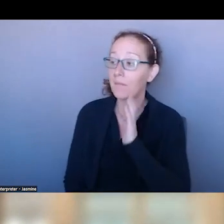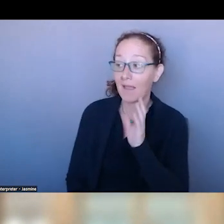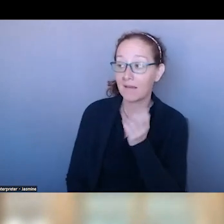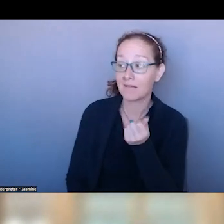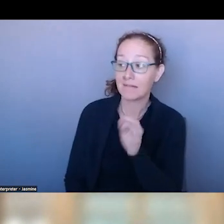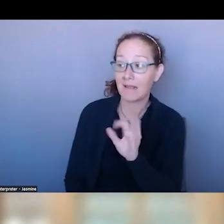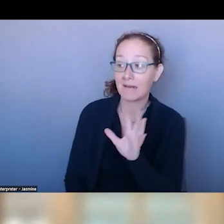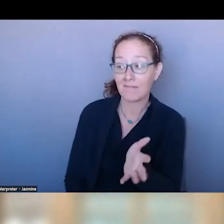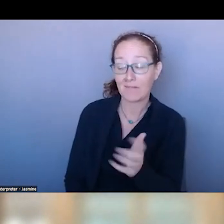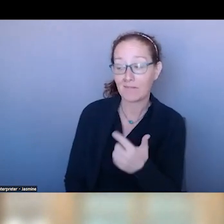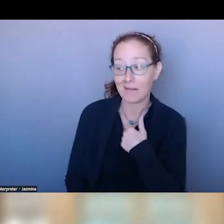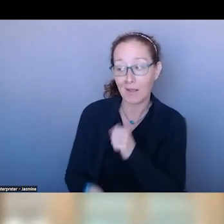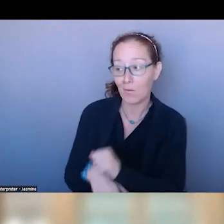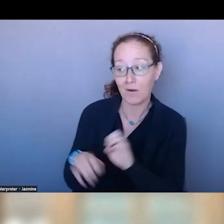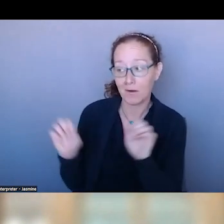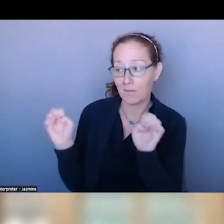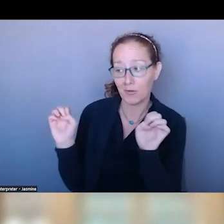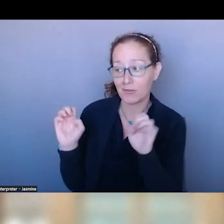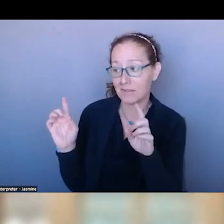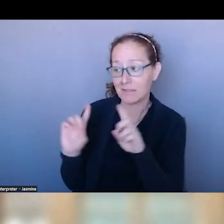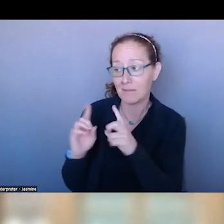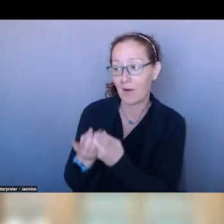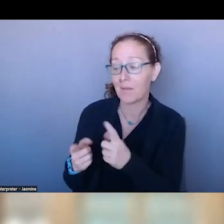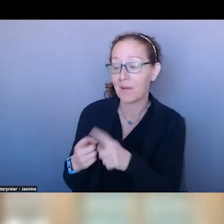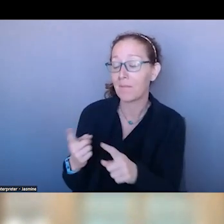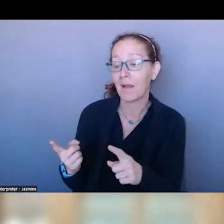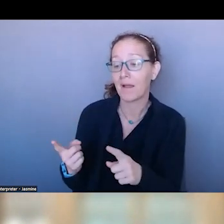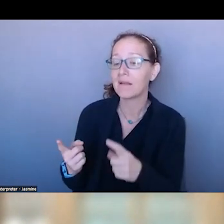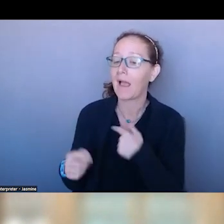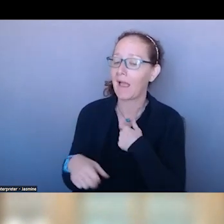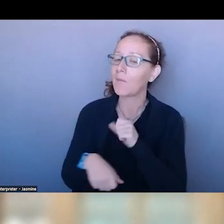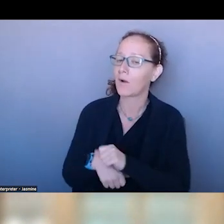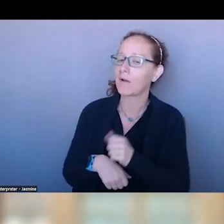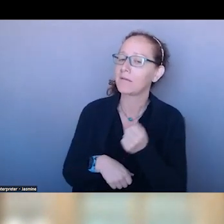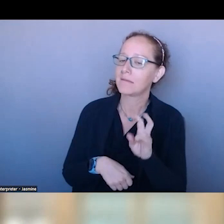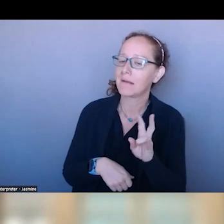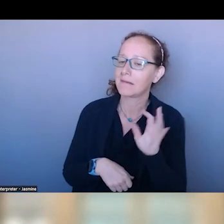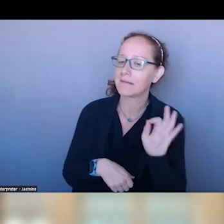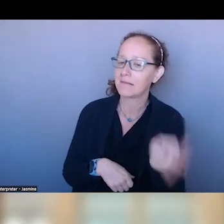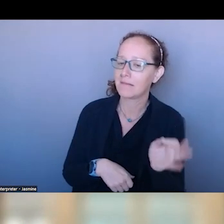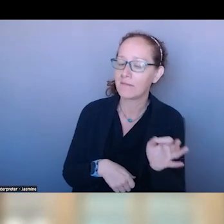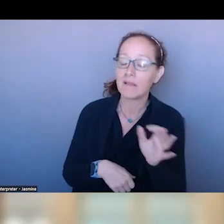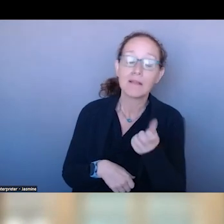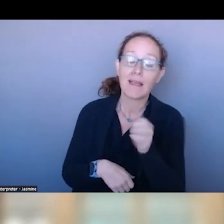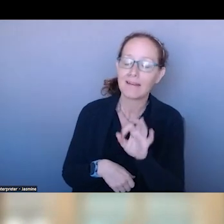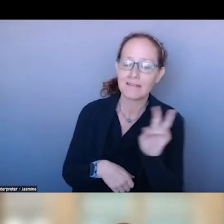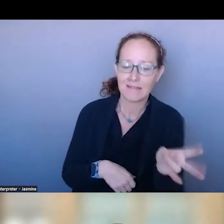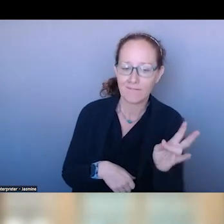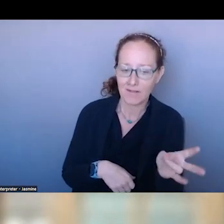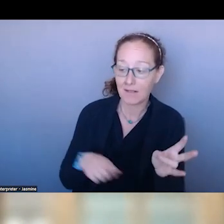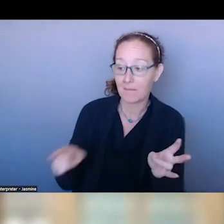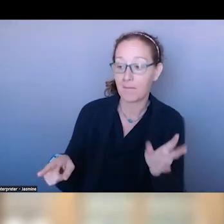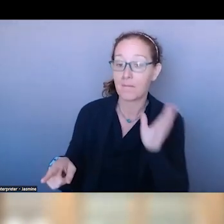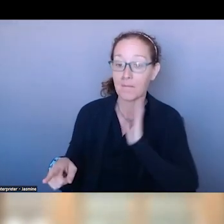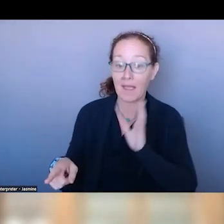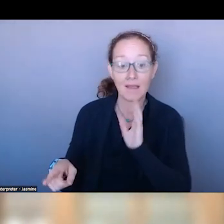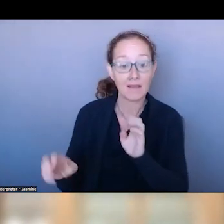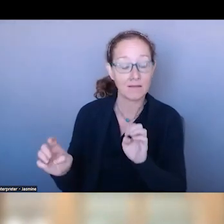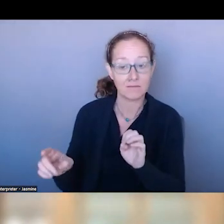SO IN THE 50s, THERE WERE NOT STAFFED AND WHEN YOU SHOWED UP YOU